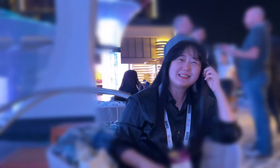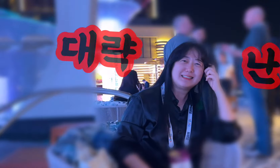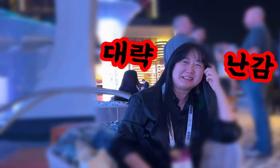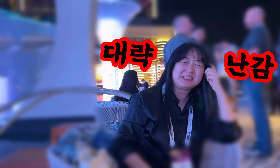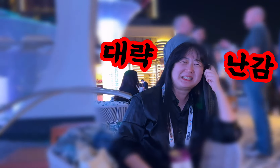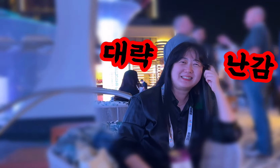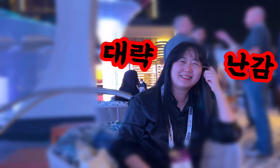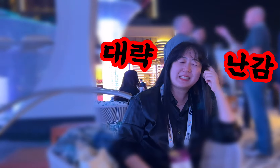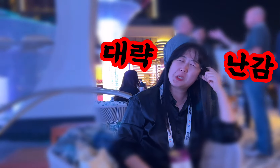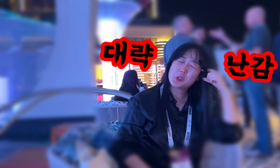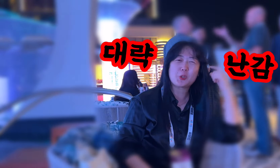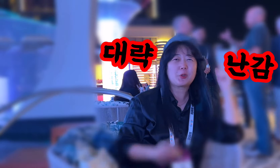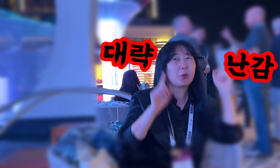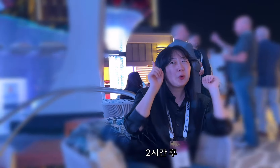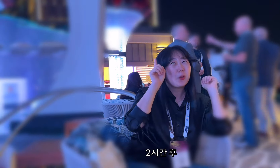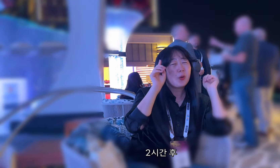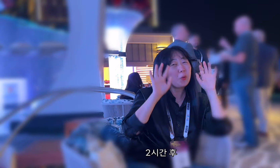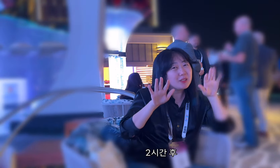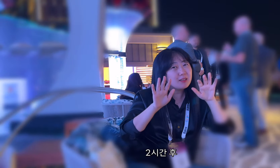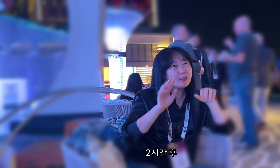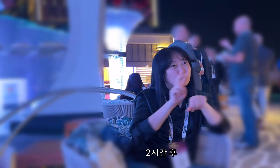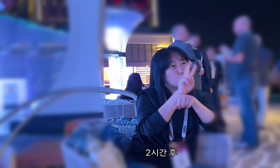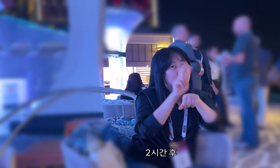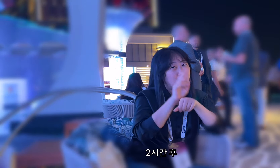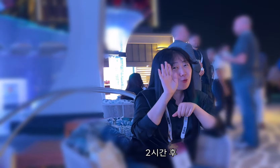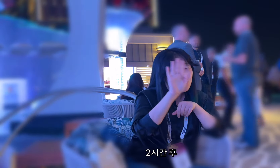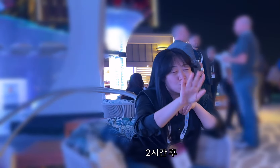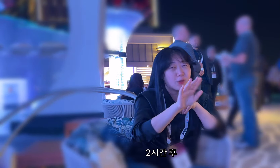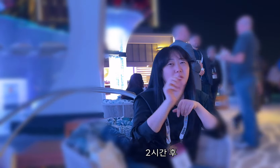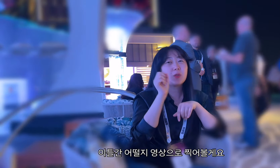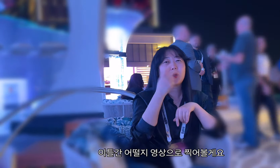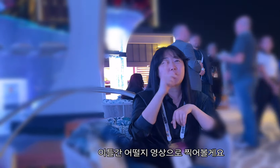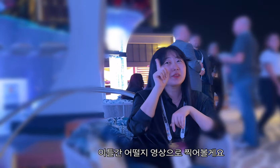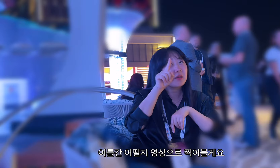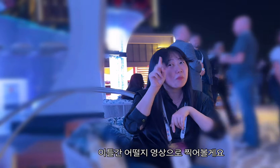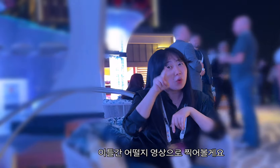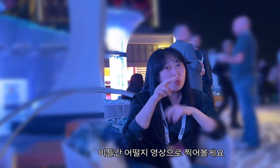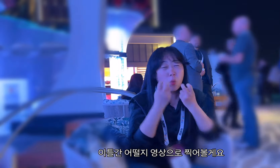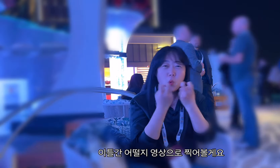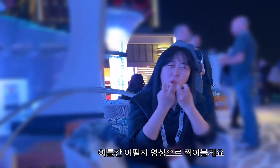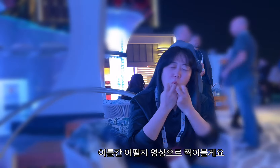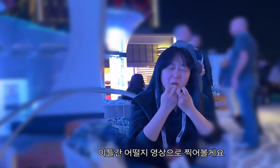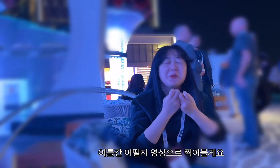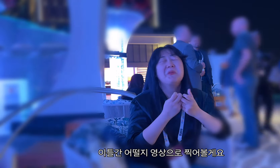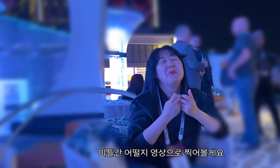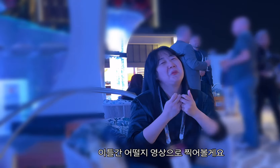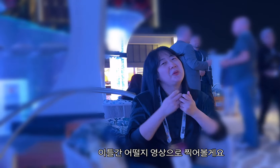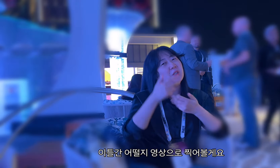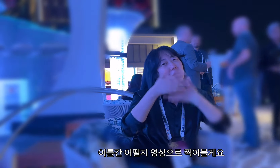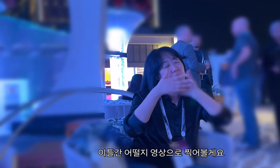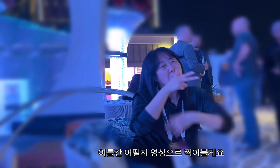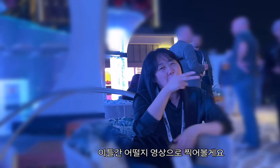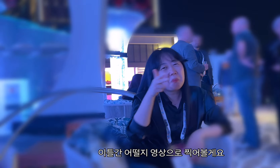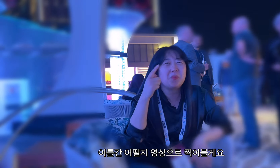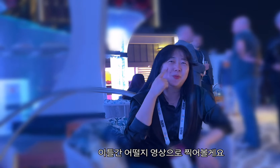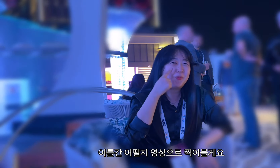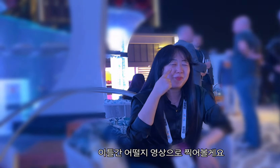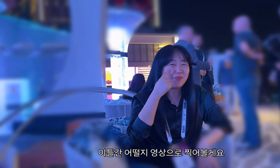how to communicate. embarrassed! After 2 hours, I'll take a video to see what the next two days will be like.